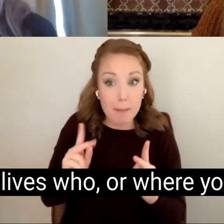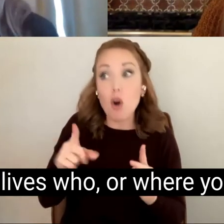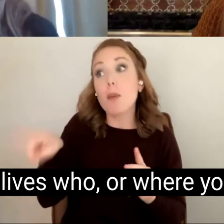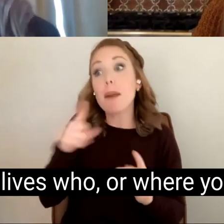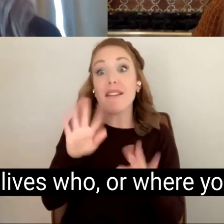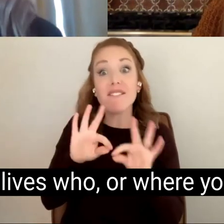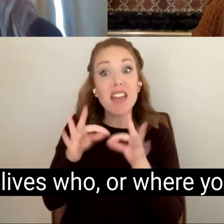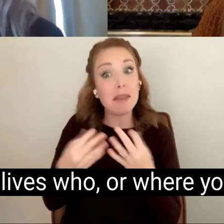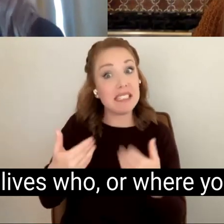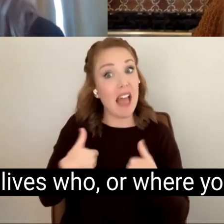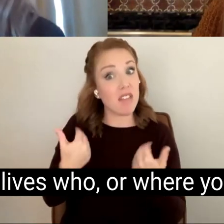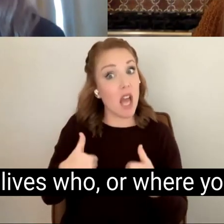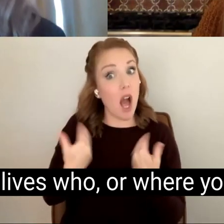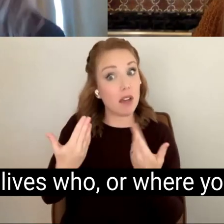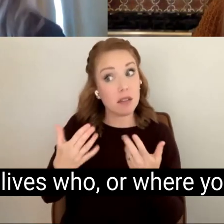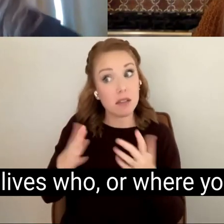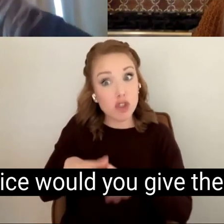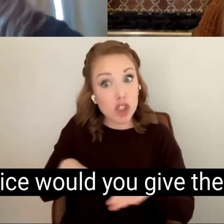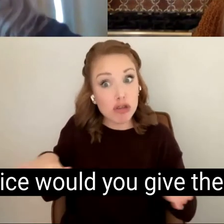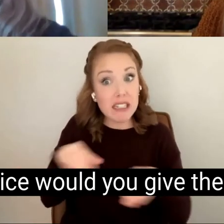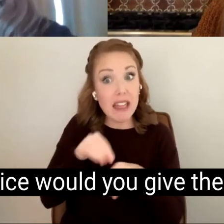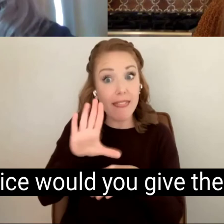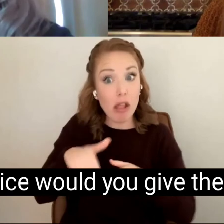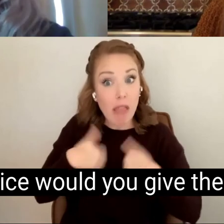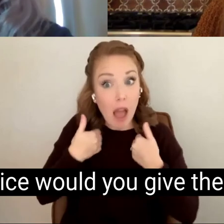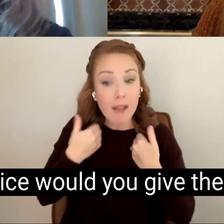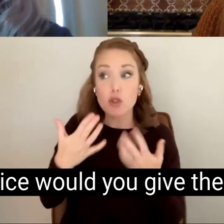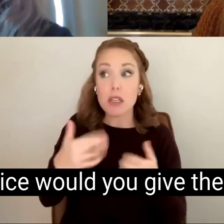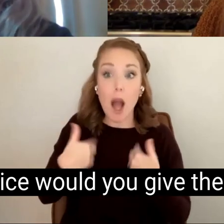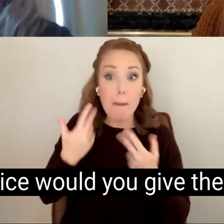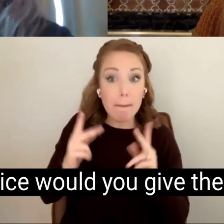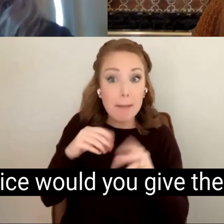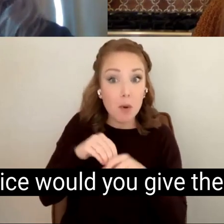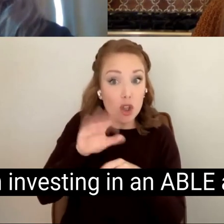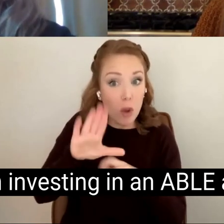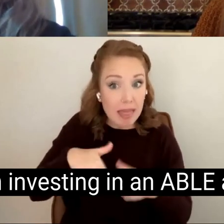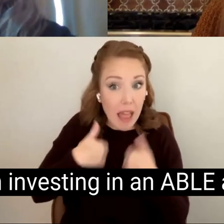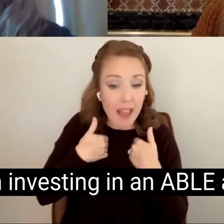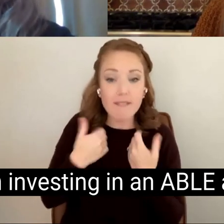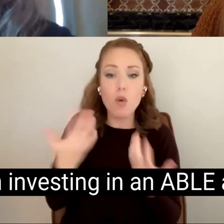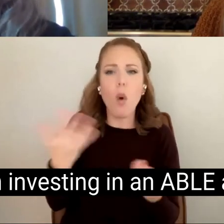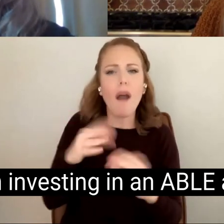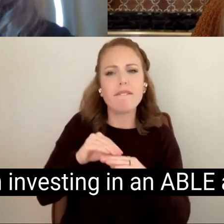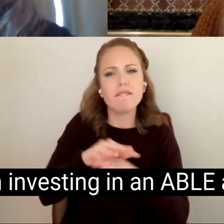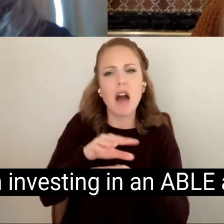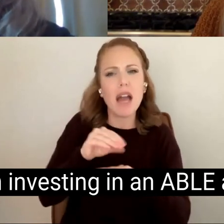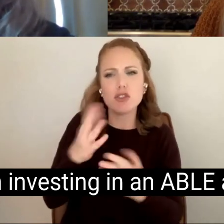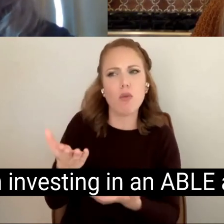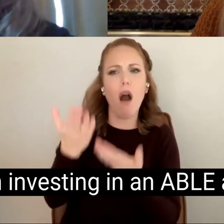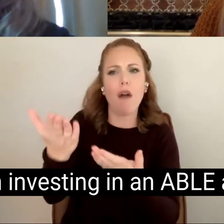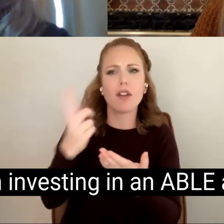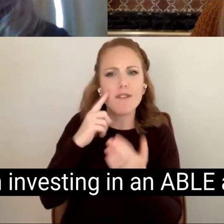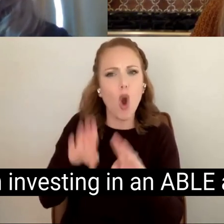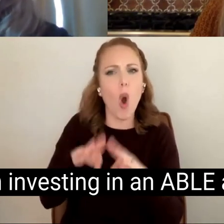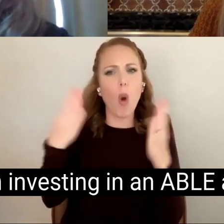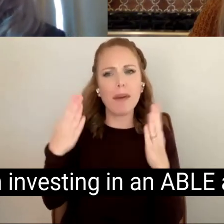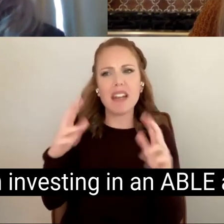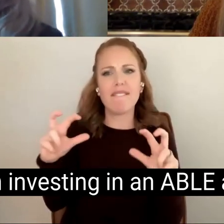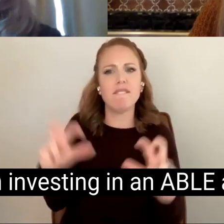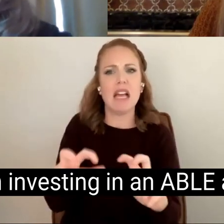in their lives who, or where you're at, what advice would you give them about opening an investing in an ABLE account? I